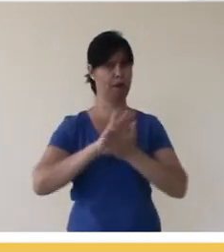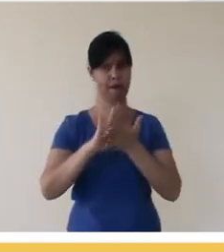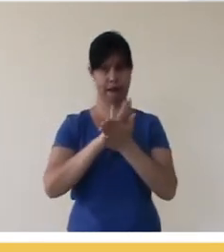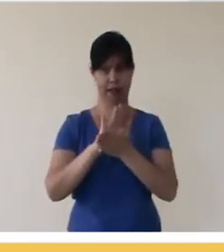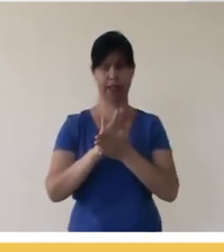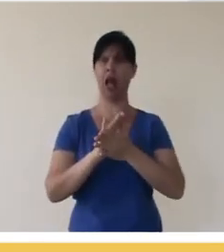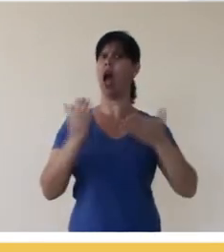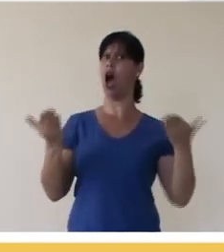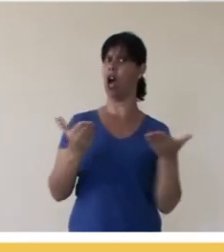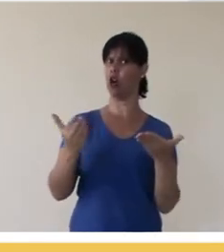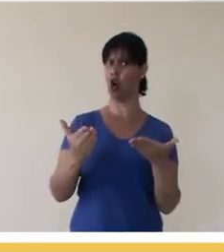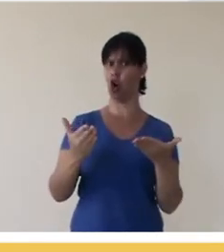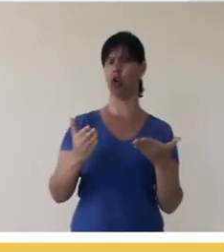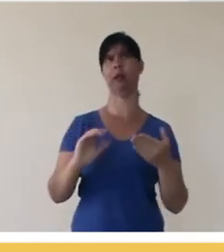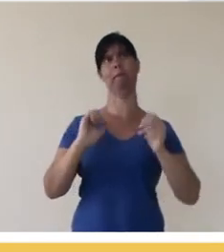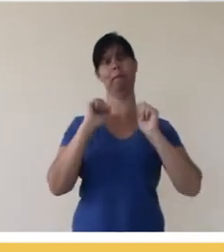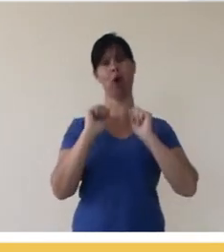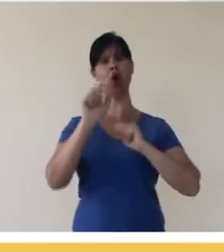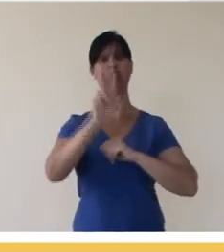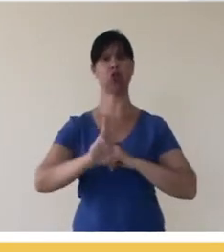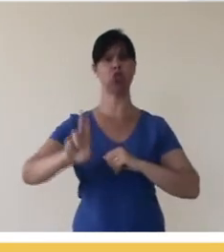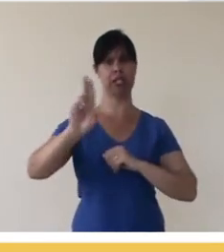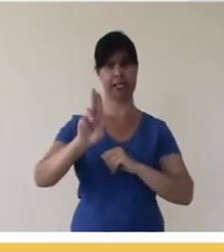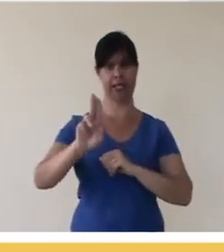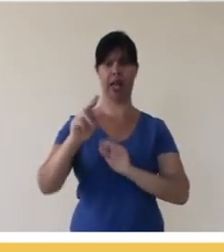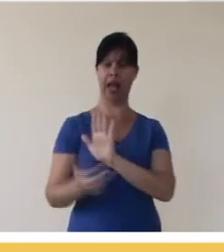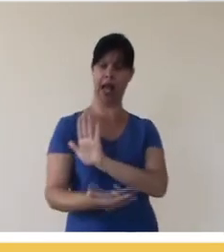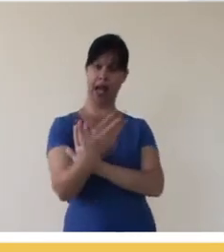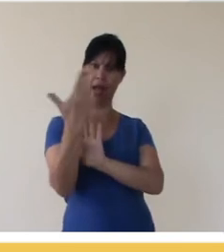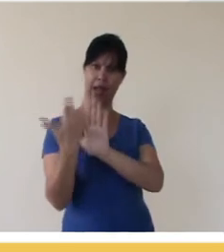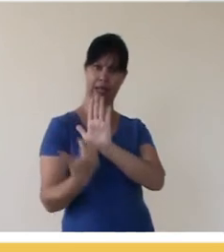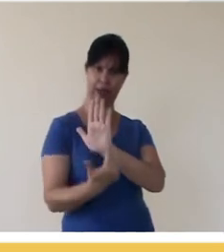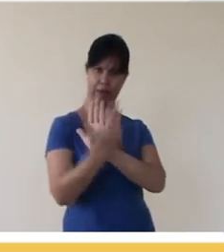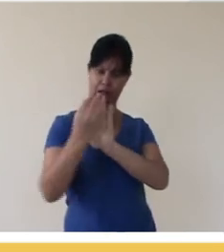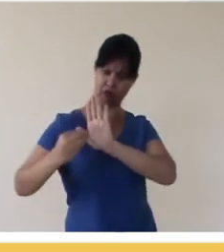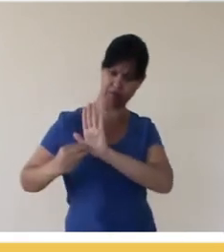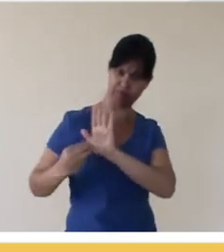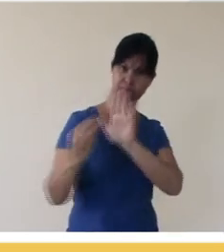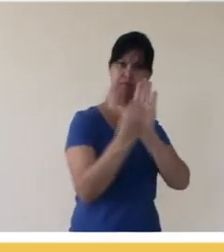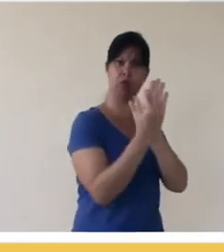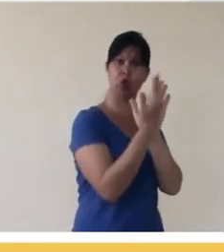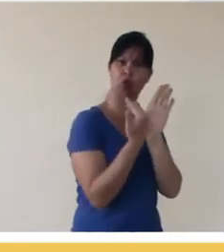this work. In that case, you can attribute to that image that you sought the original